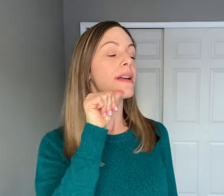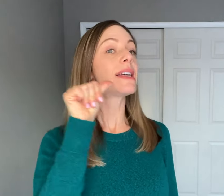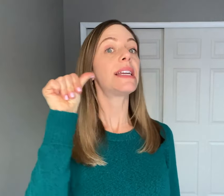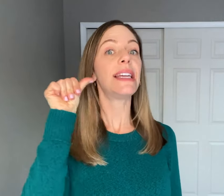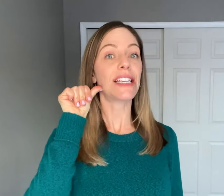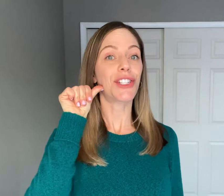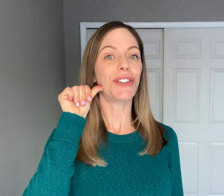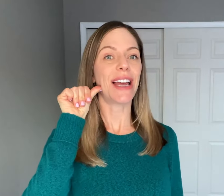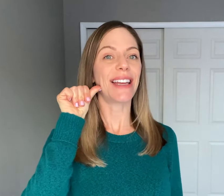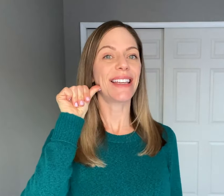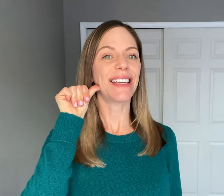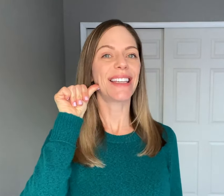"Yesterday"